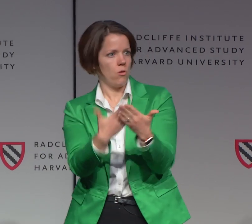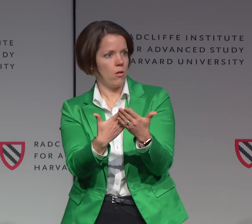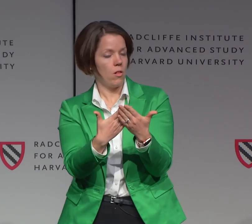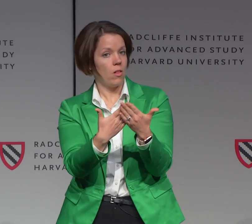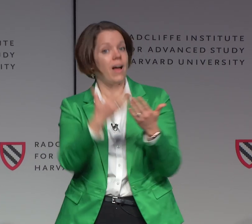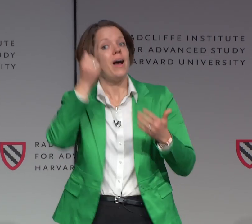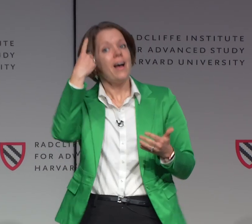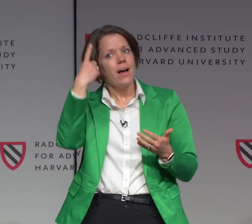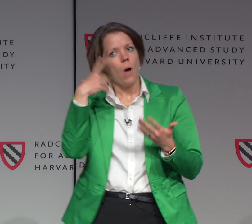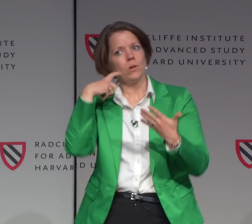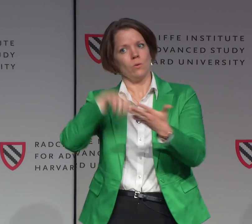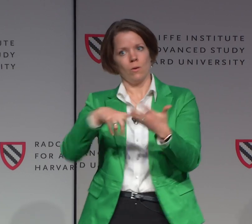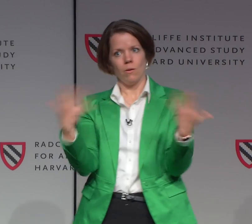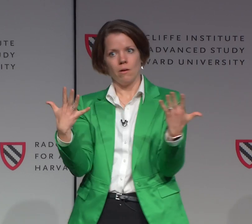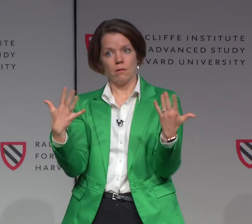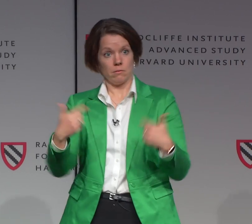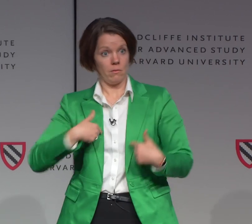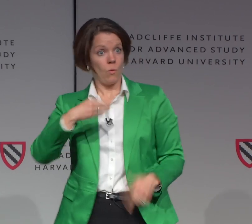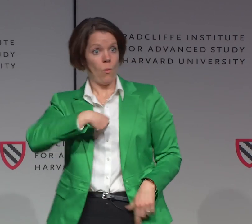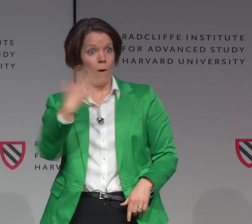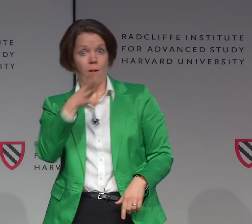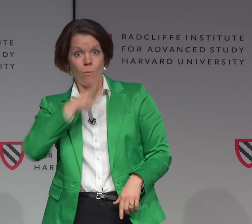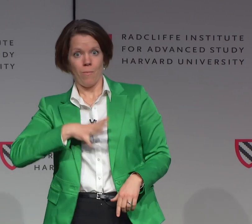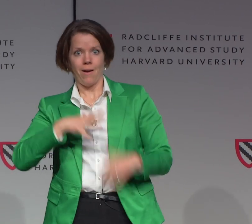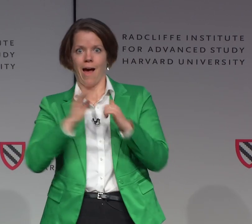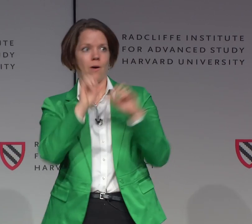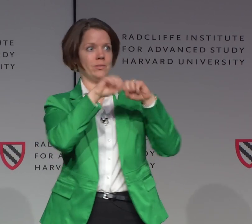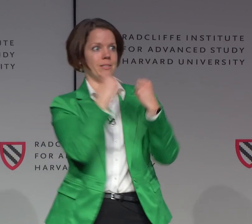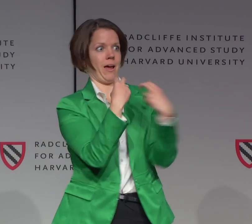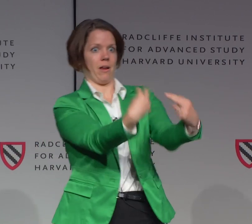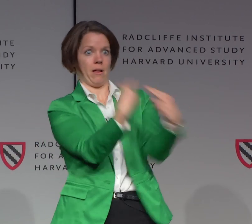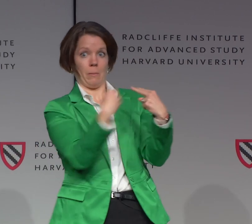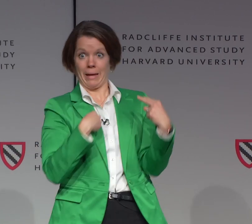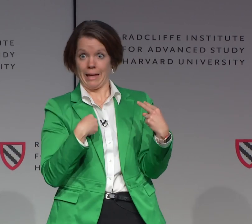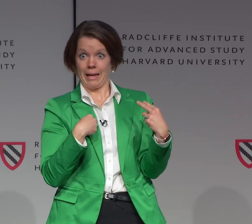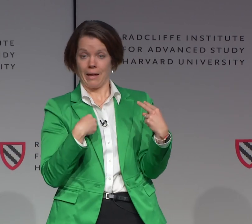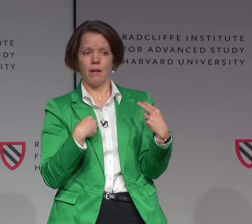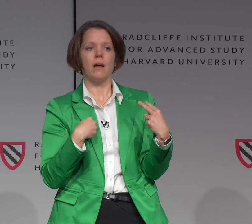So, I mean all of those who identify. So I want to recognize as a white woman how society views